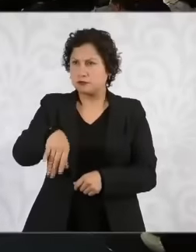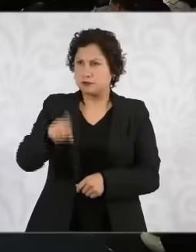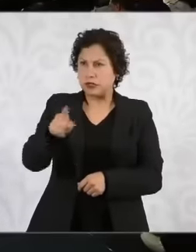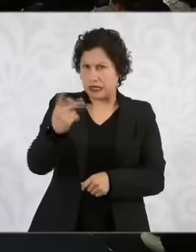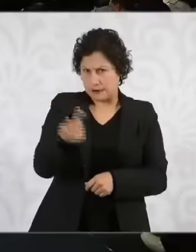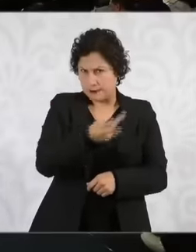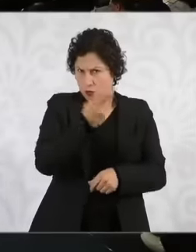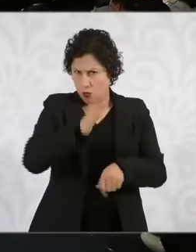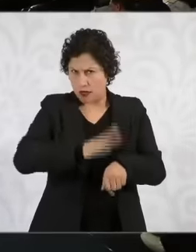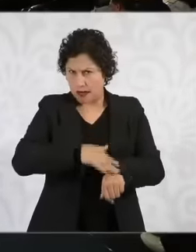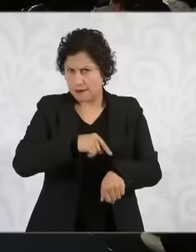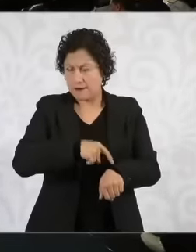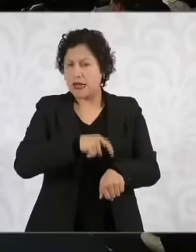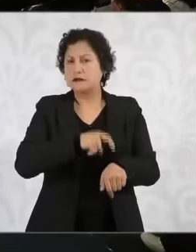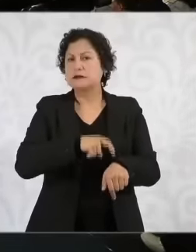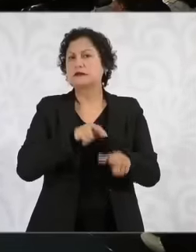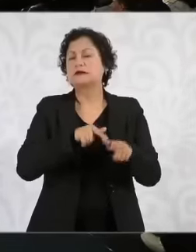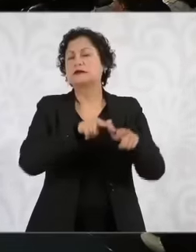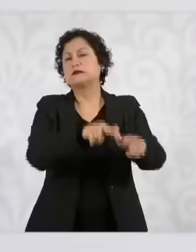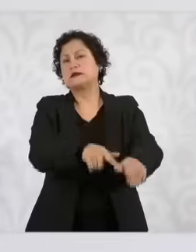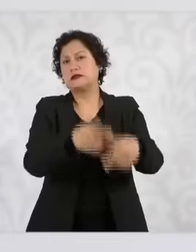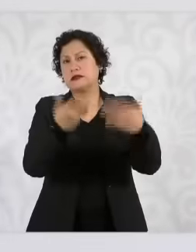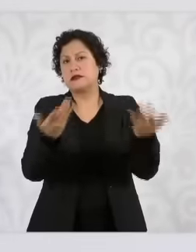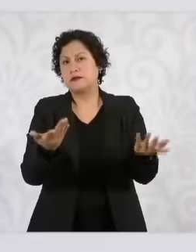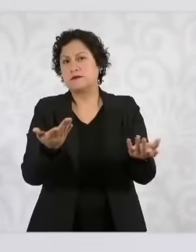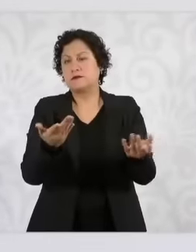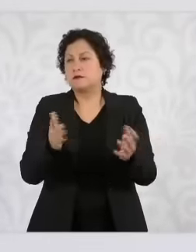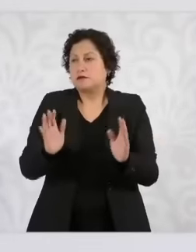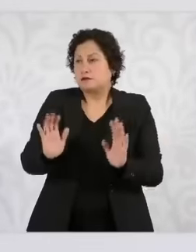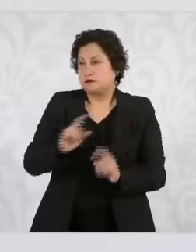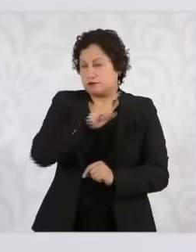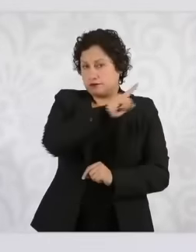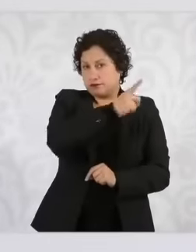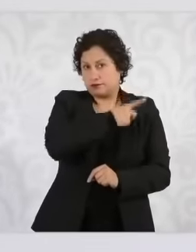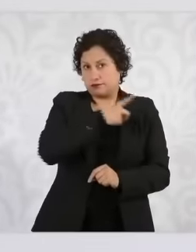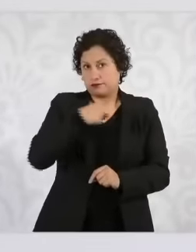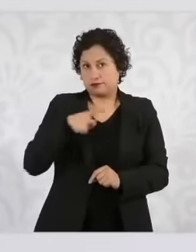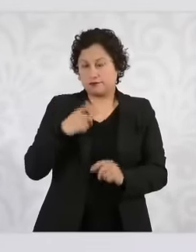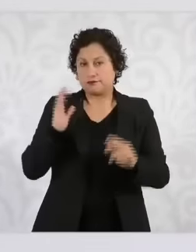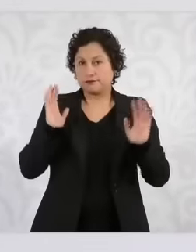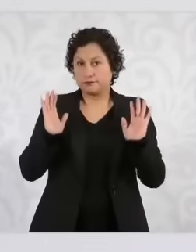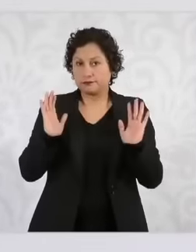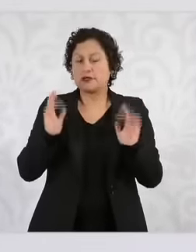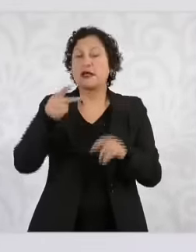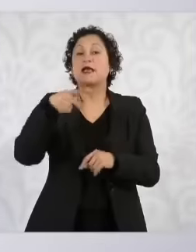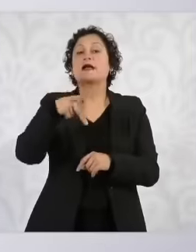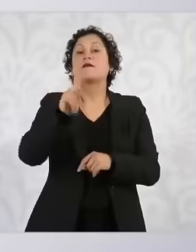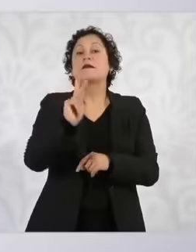. The president depends on them, but that is not It means that we take our finger off